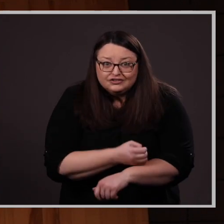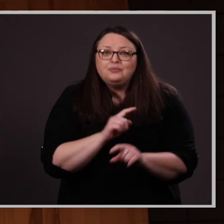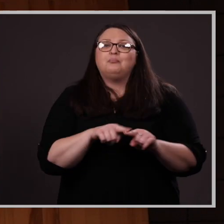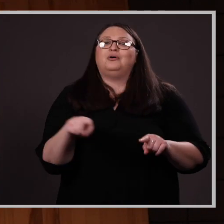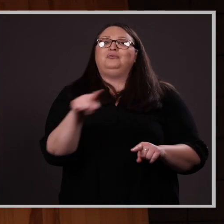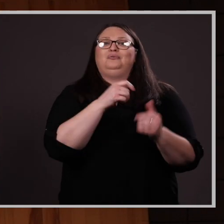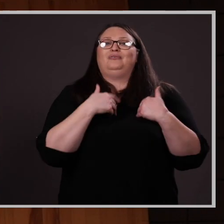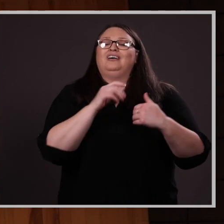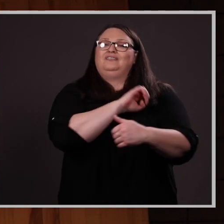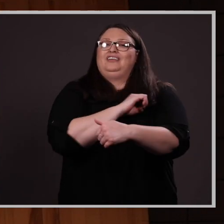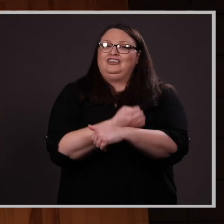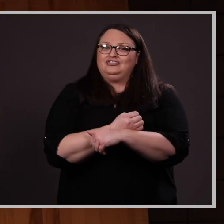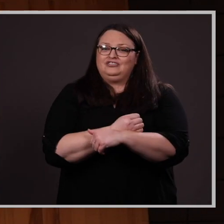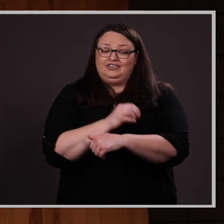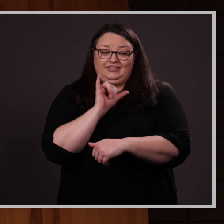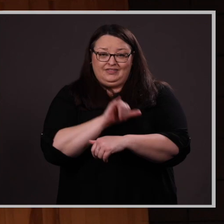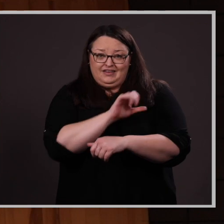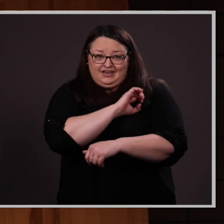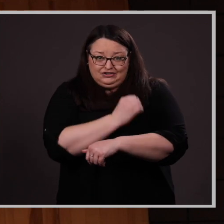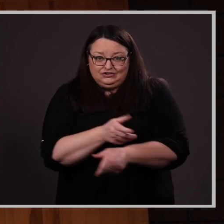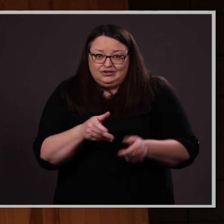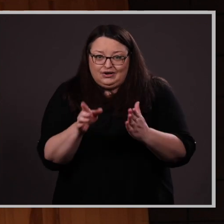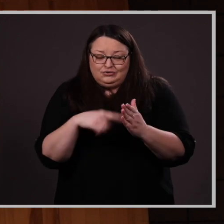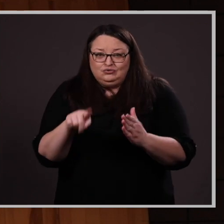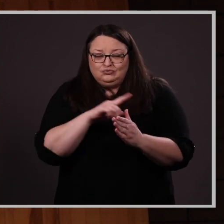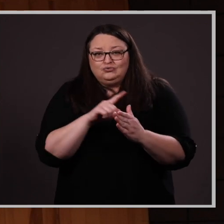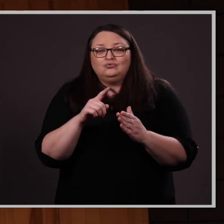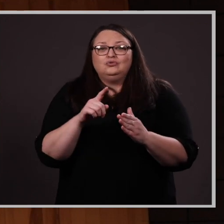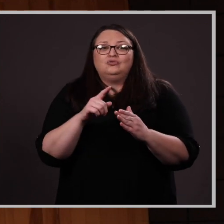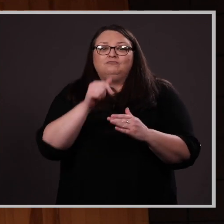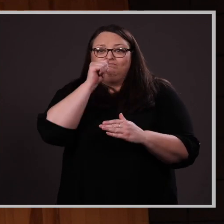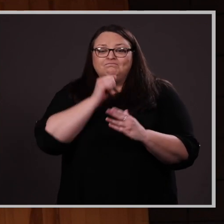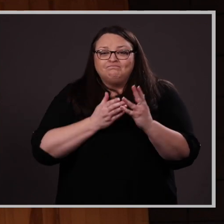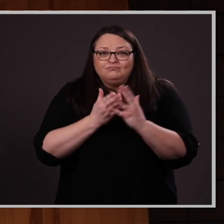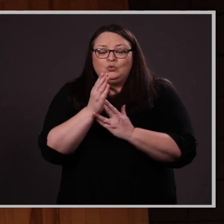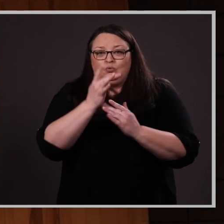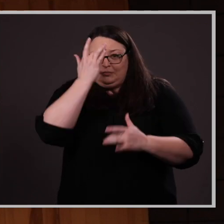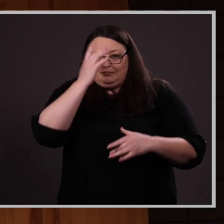it is that energy that has not only allowed you to emerge from a year of Pandemic conditions